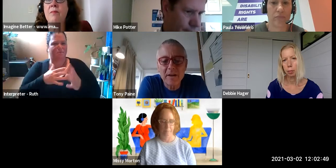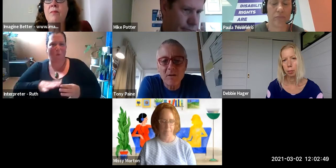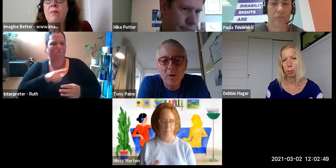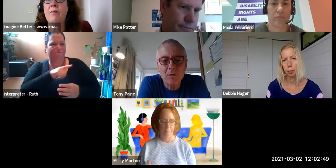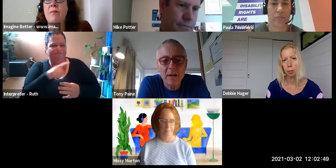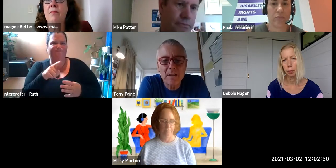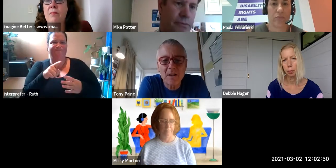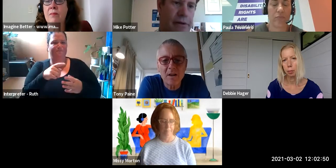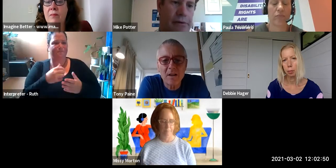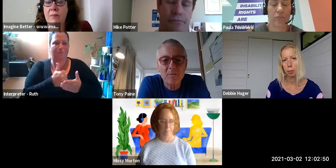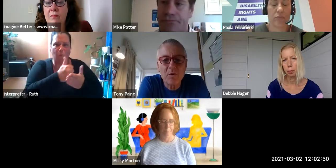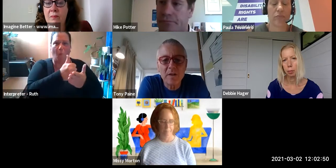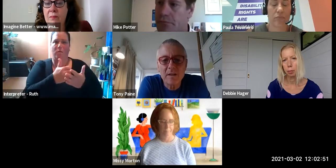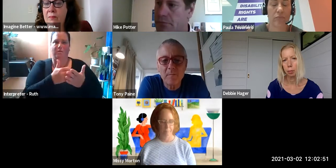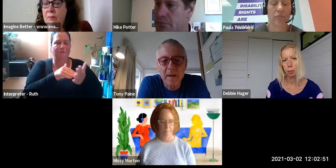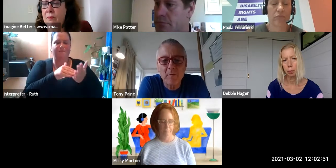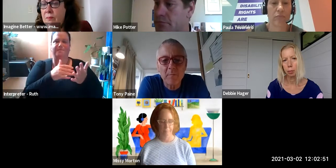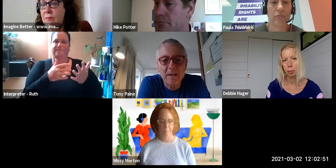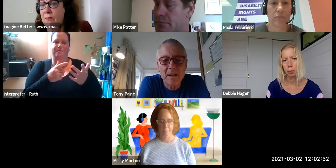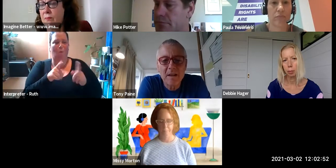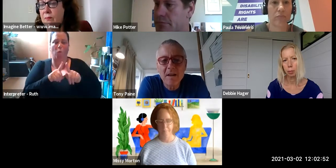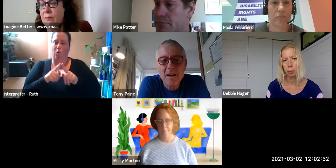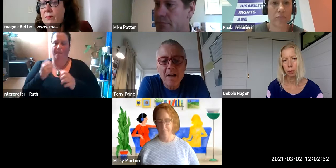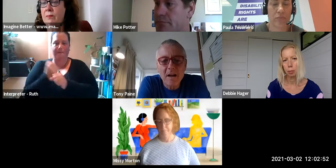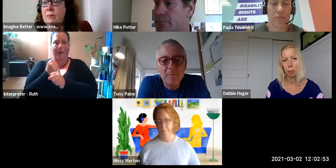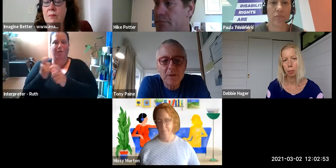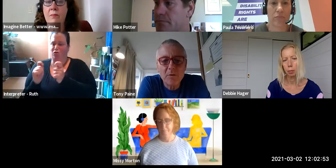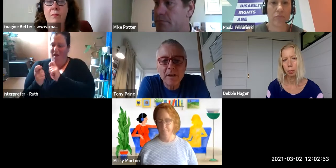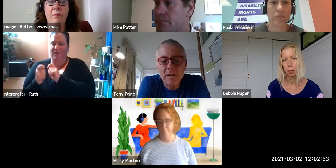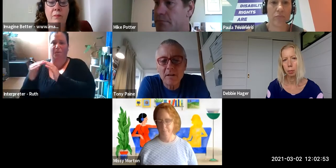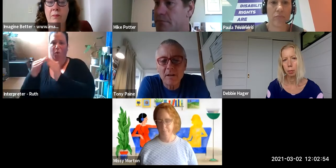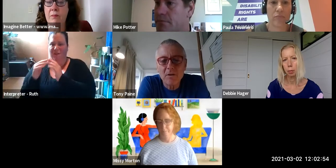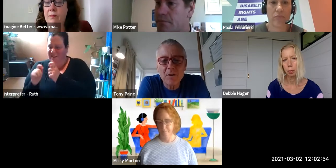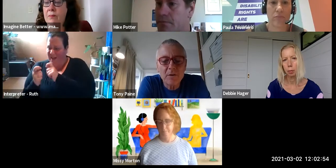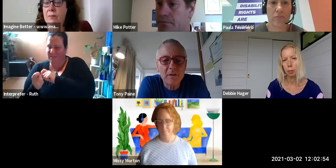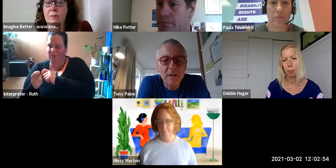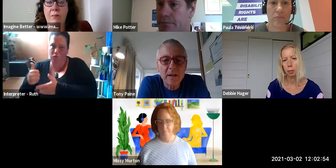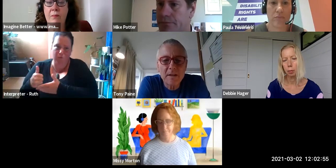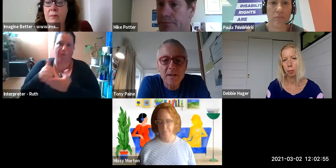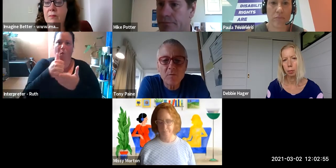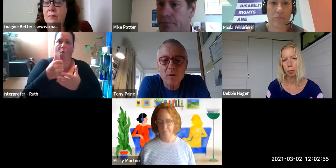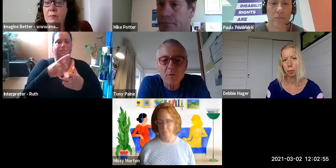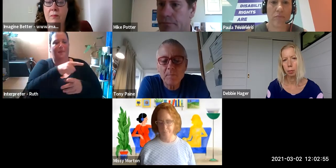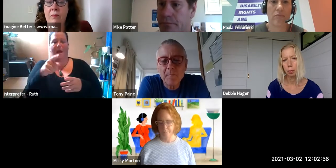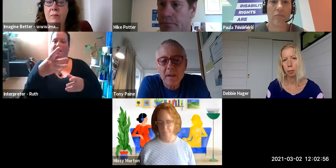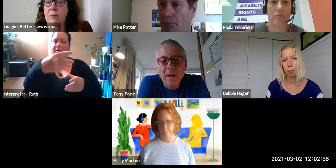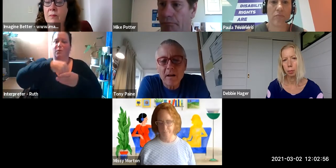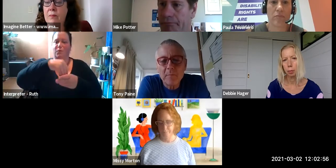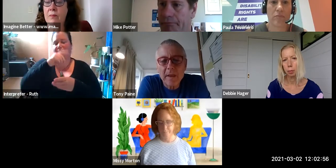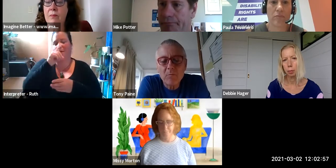in our world and our society and communities and families. To create an inclusive and accessible world.